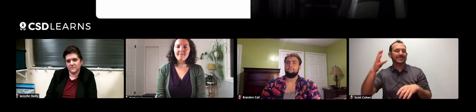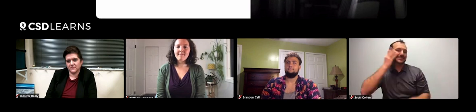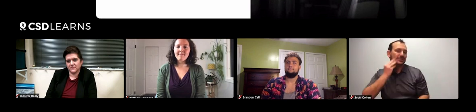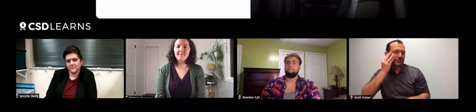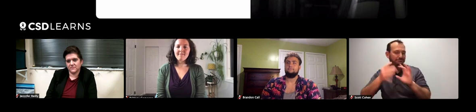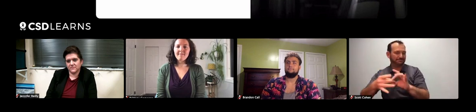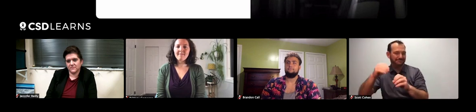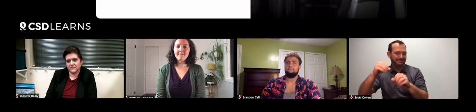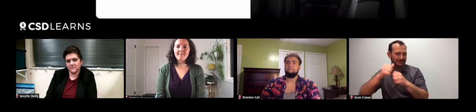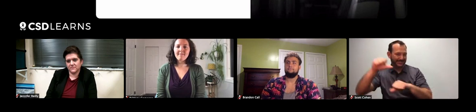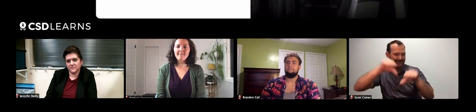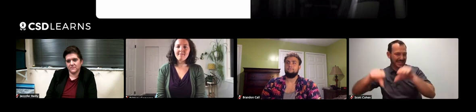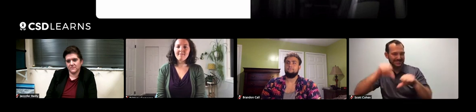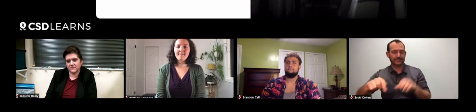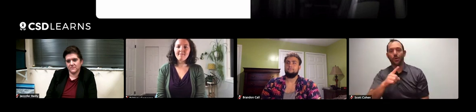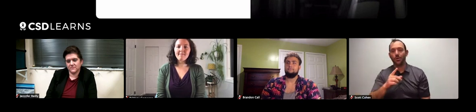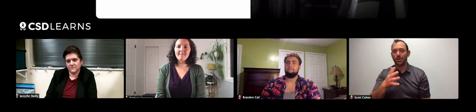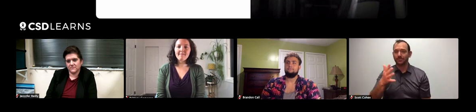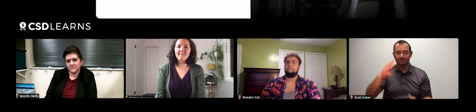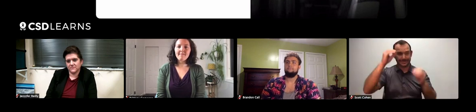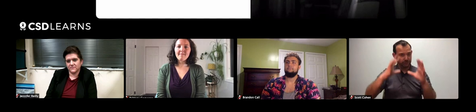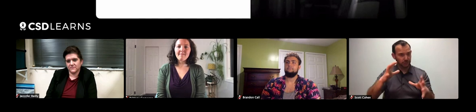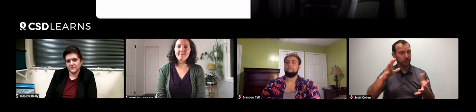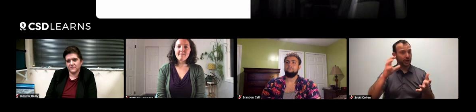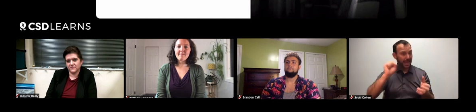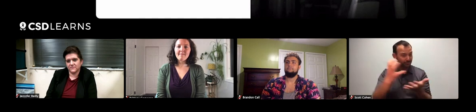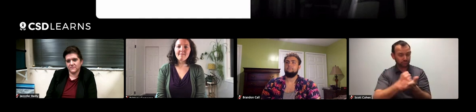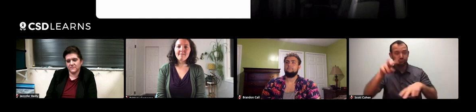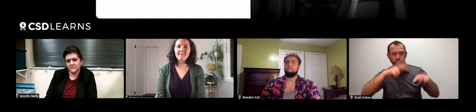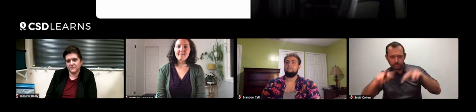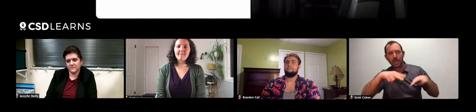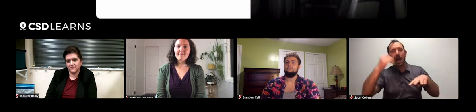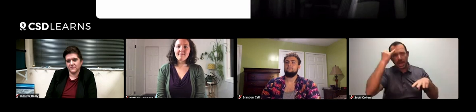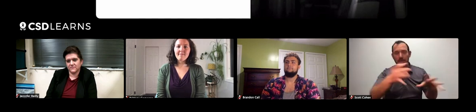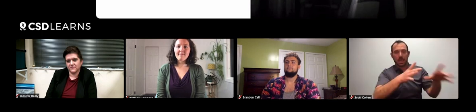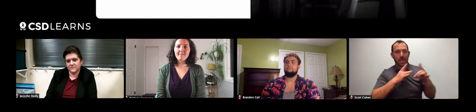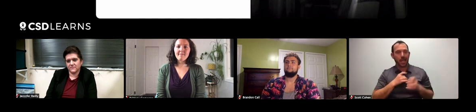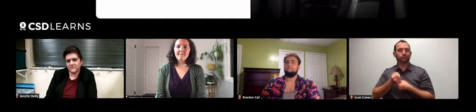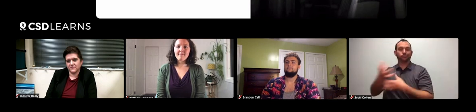others are experiences with science. Teachers, feel free to go ahead and access this information